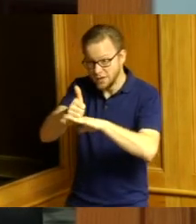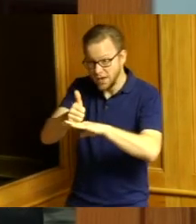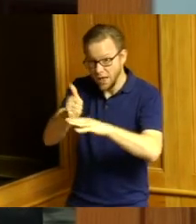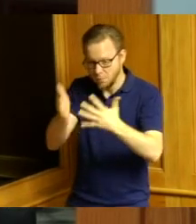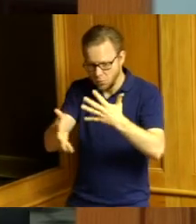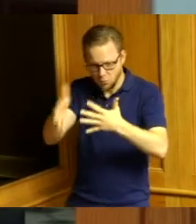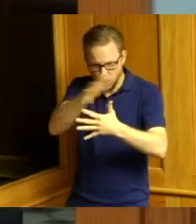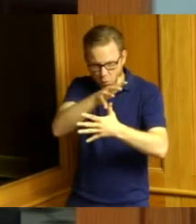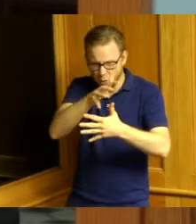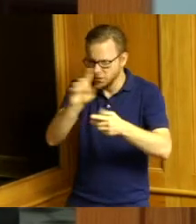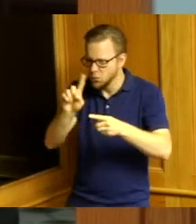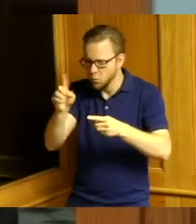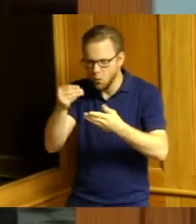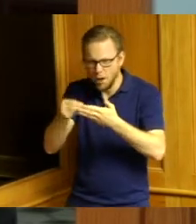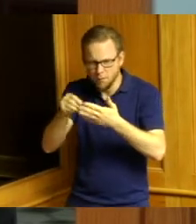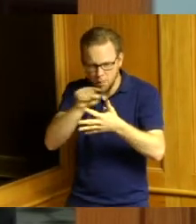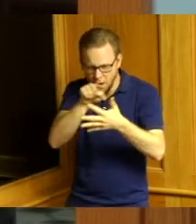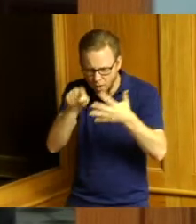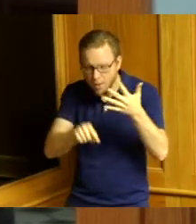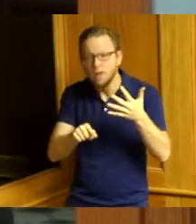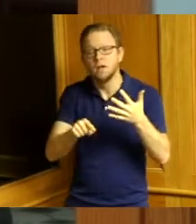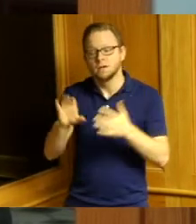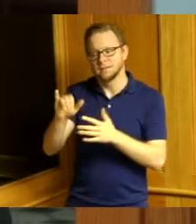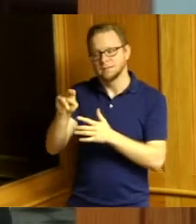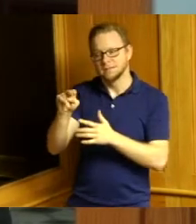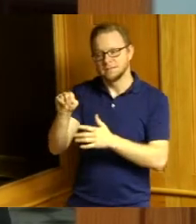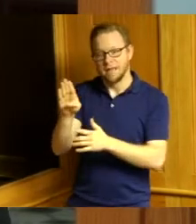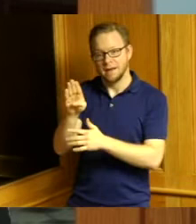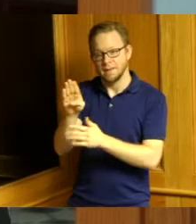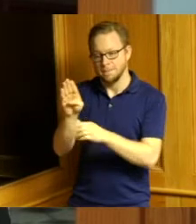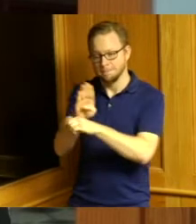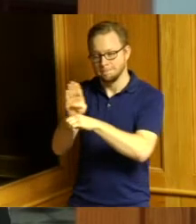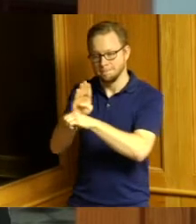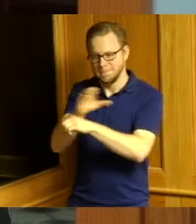why is the Cincinnati Business Committee the group that that collates these requests